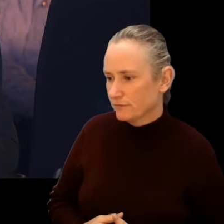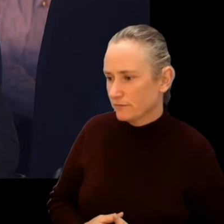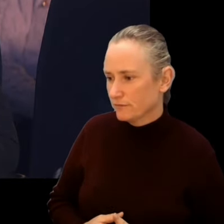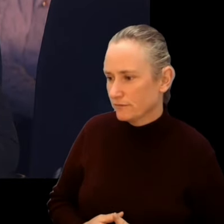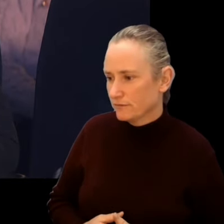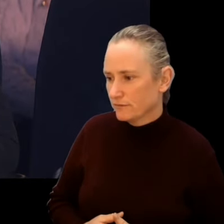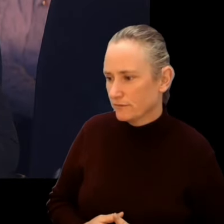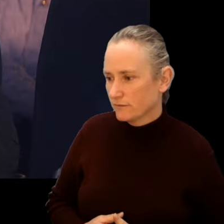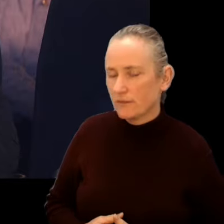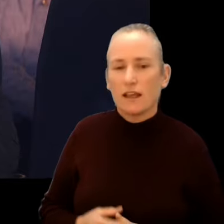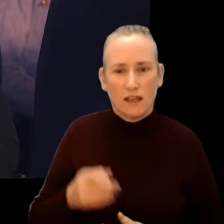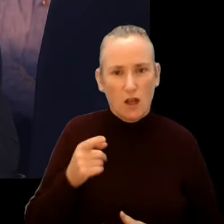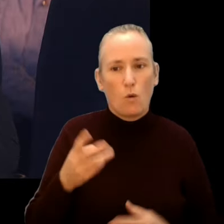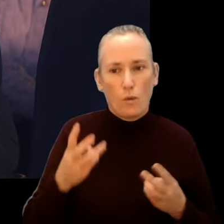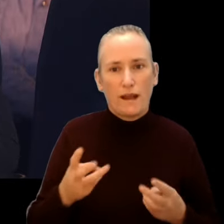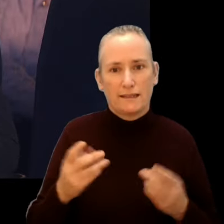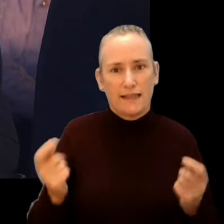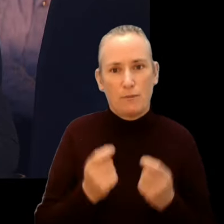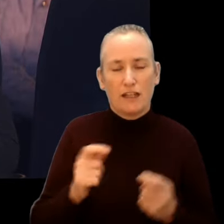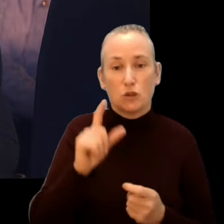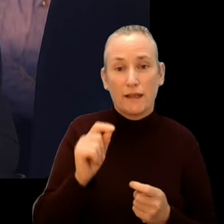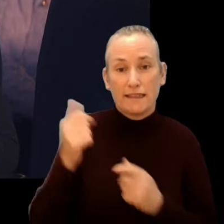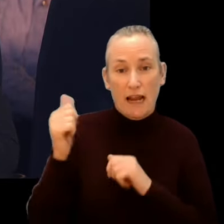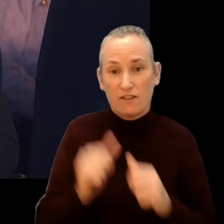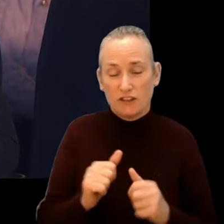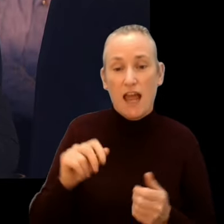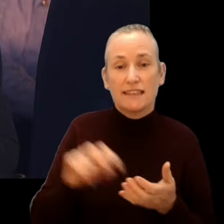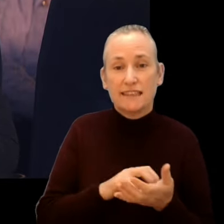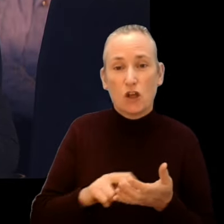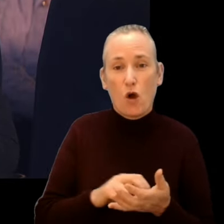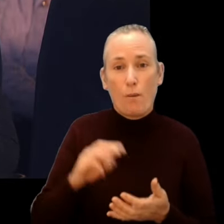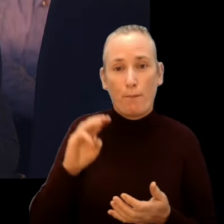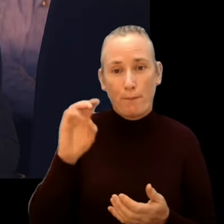and we are also going to celebrate the 20th anniversary of Disco Pigs by Kirsten Sheridan in this programme.